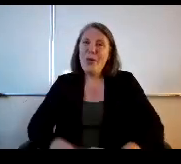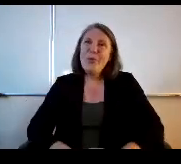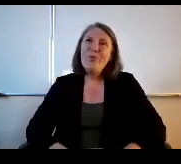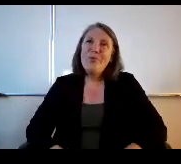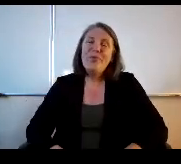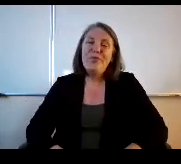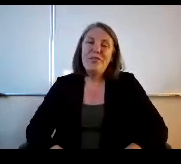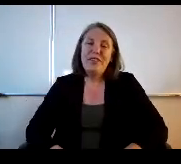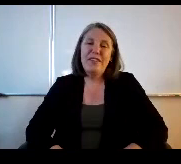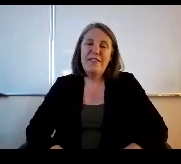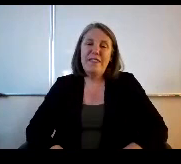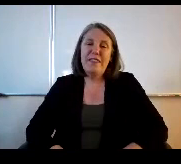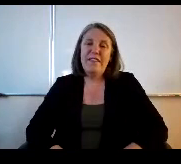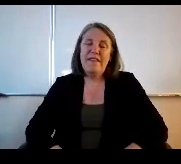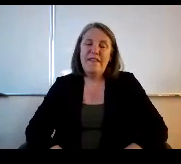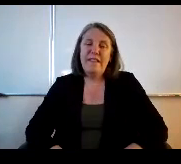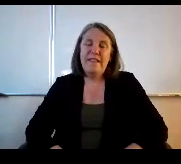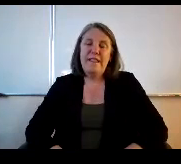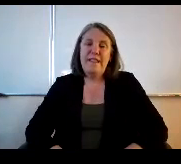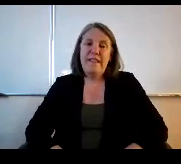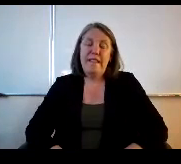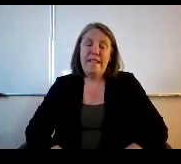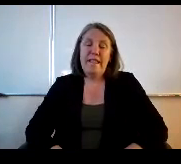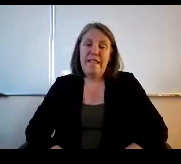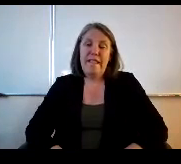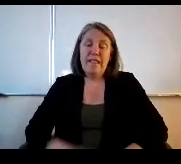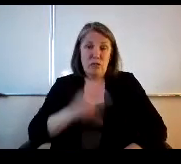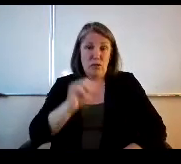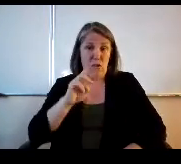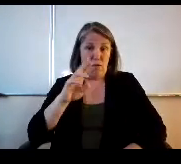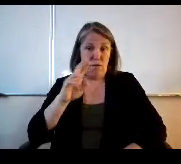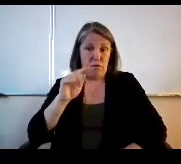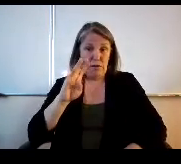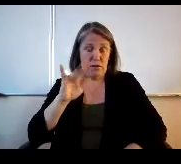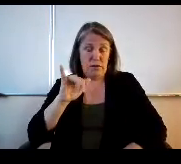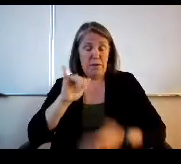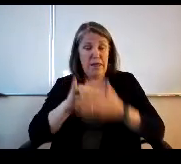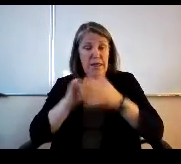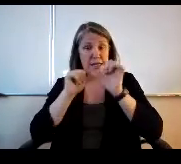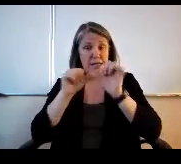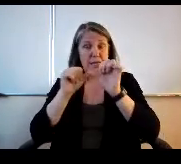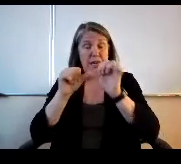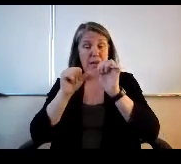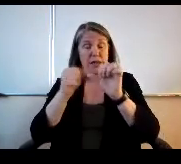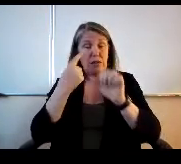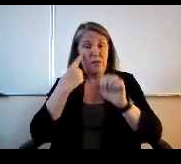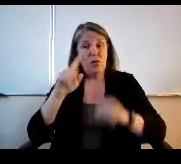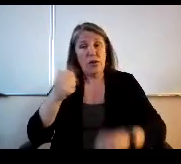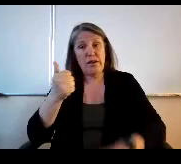So it is certainly that you know sustainability over 10 or 15 or 20 years may be an issue,